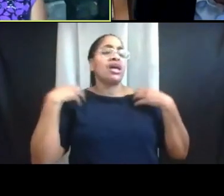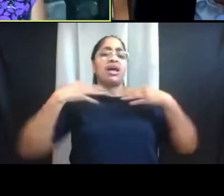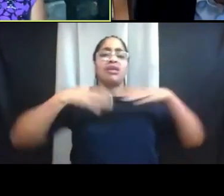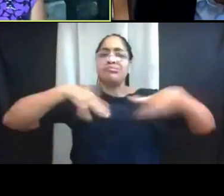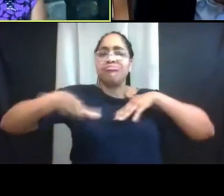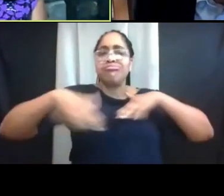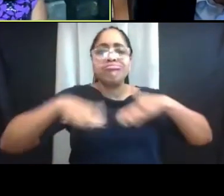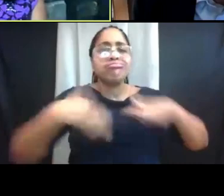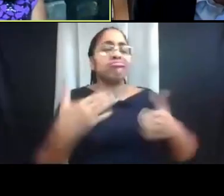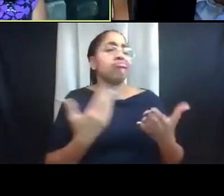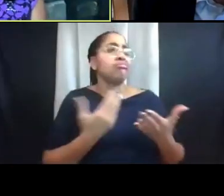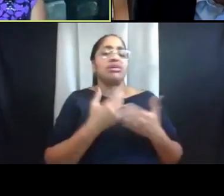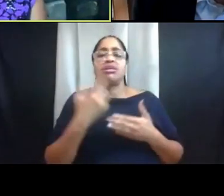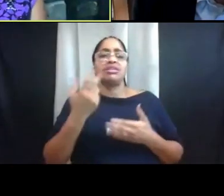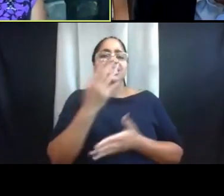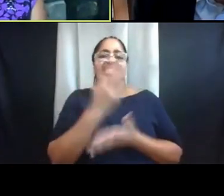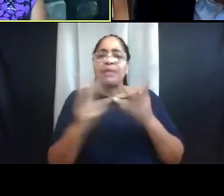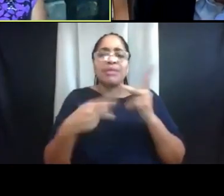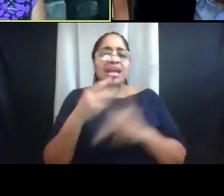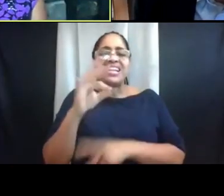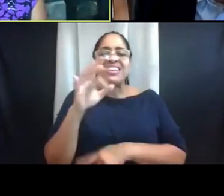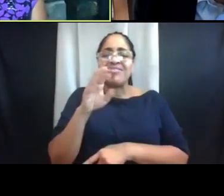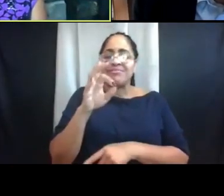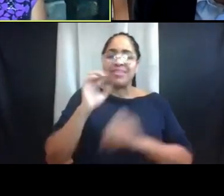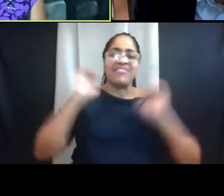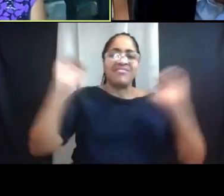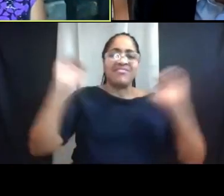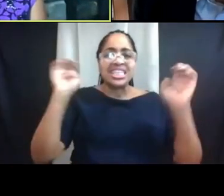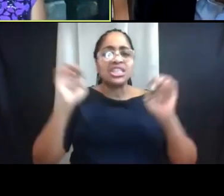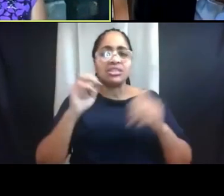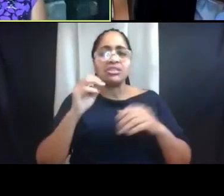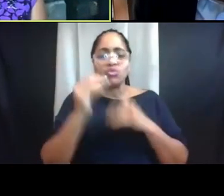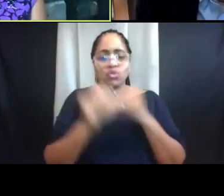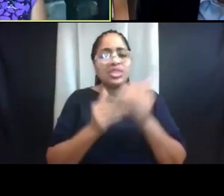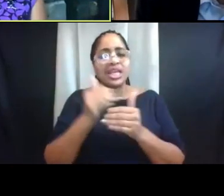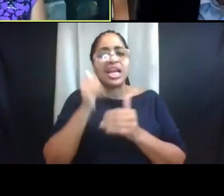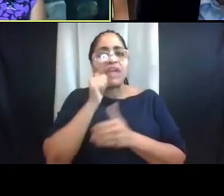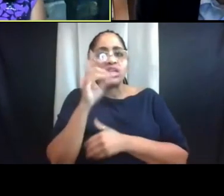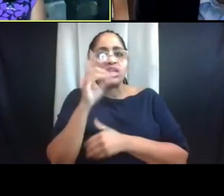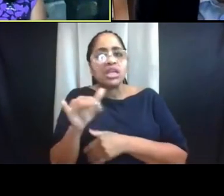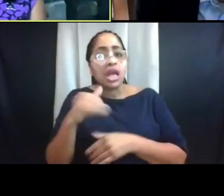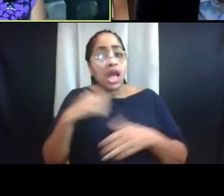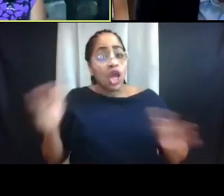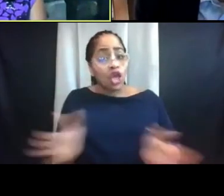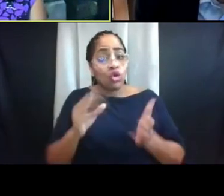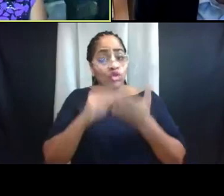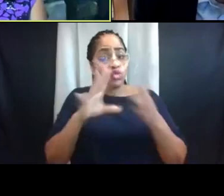this is something that I would encourage you to encourage your students to do. And finally, this is also important